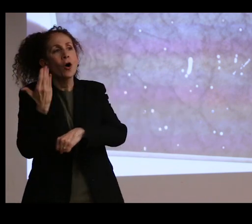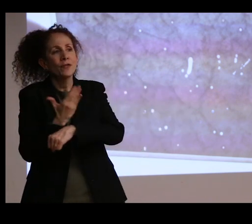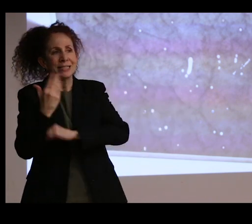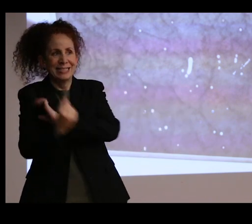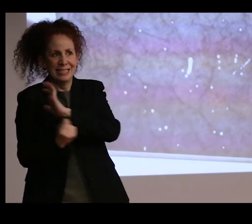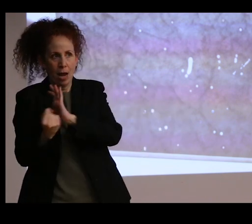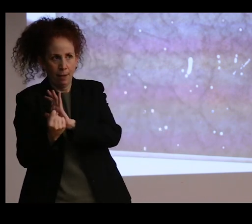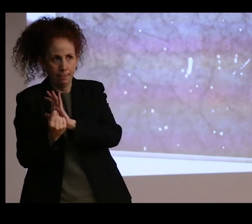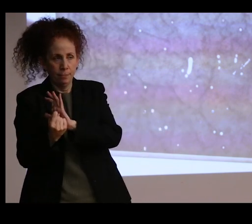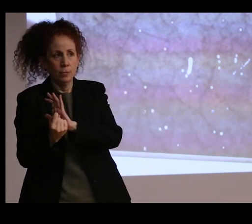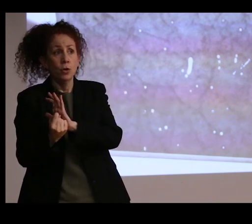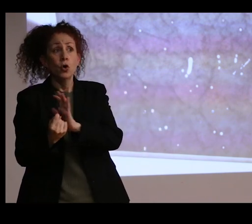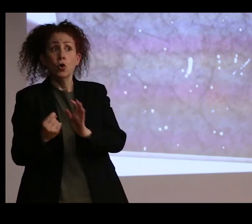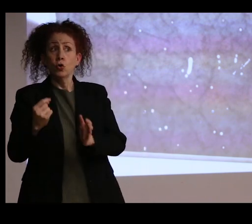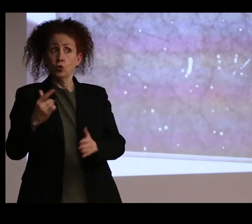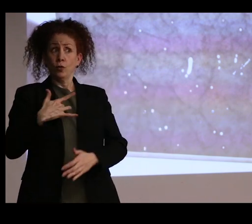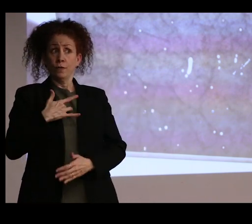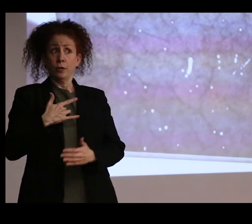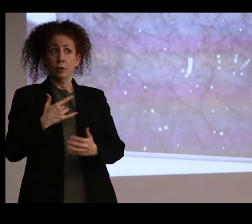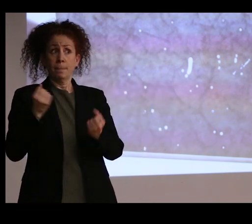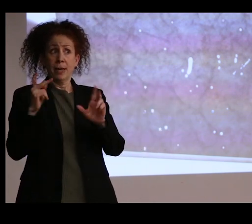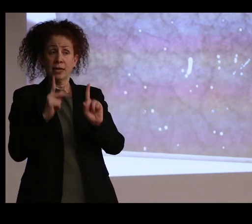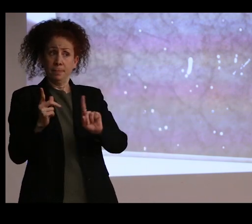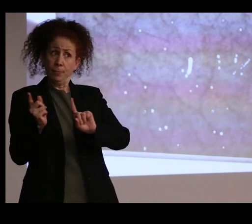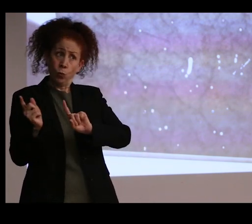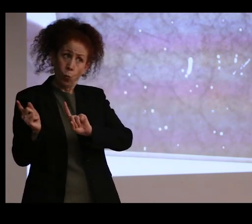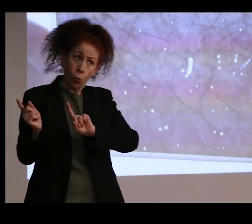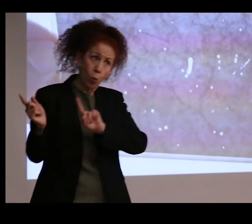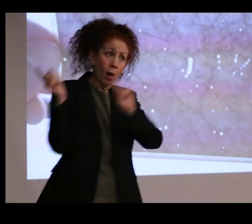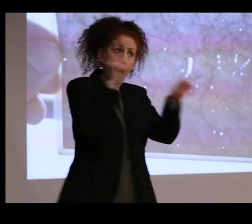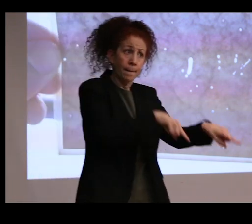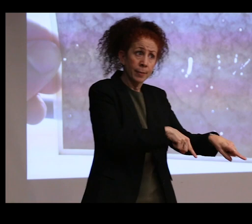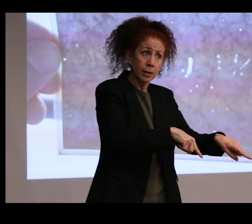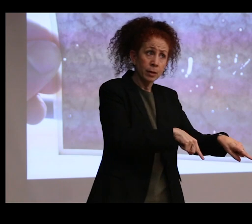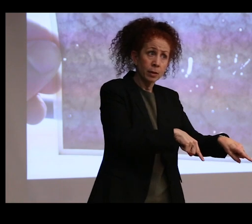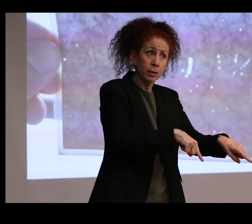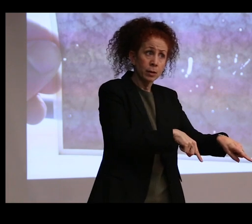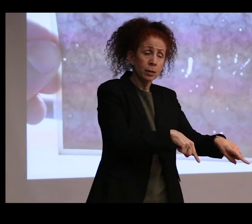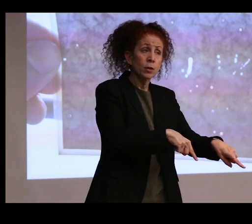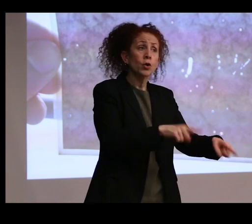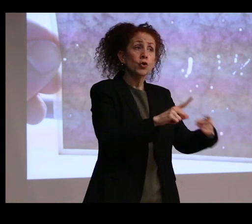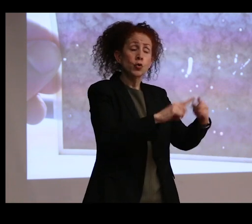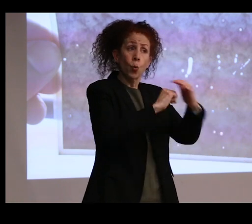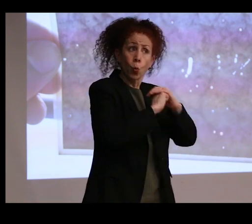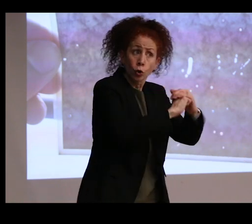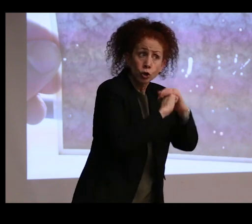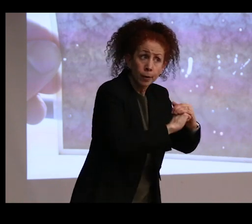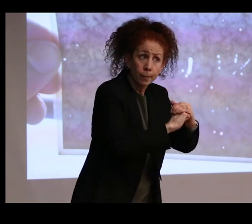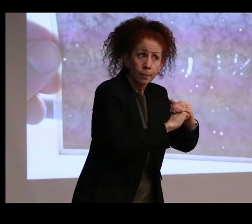coming through more in the vein of worshipping as opposed to us